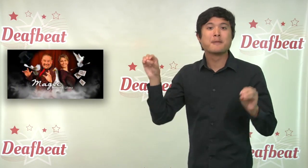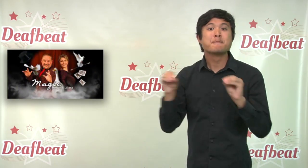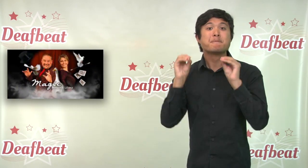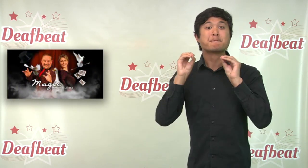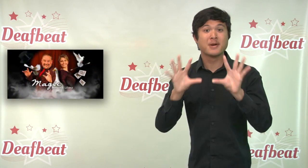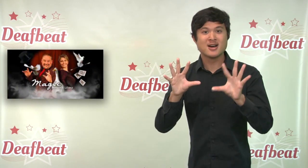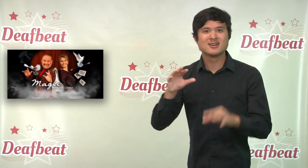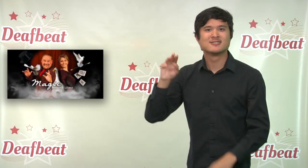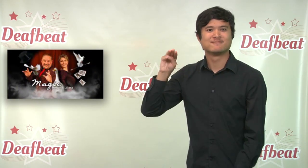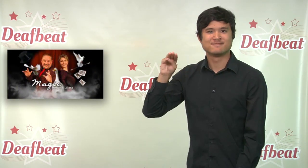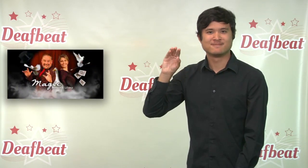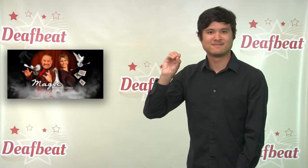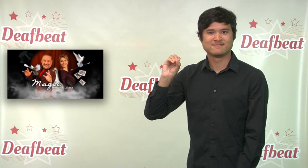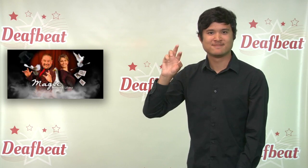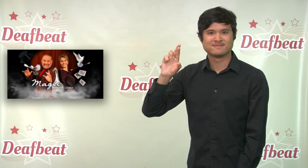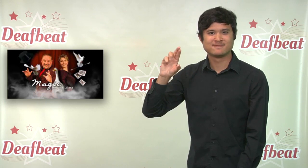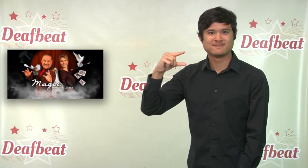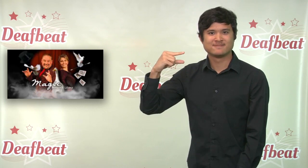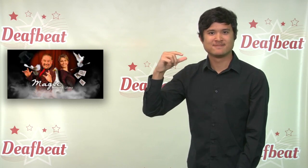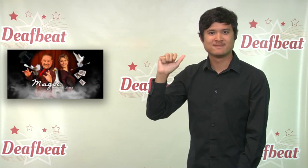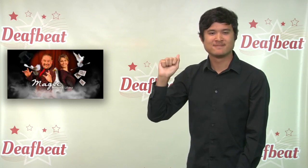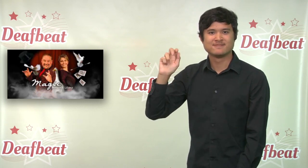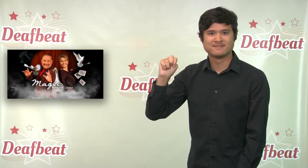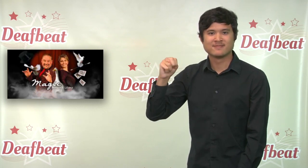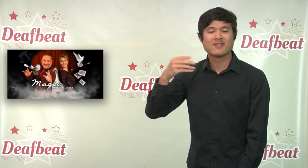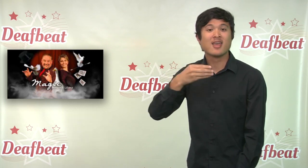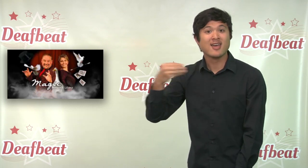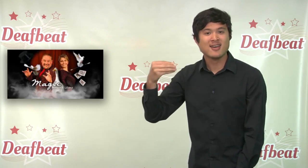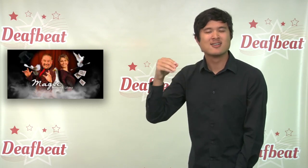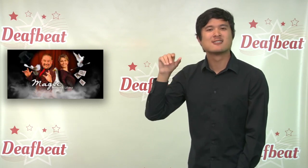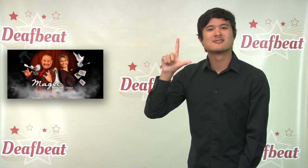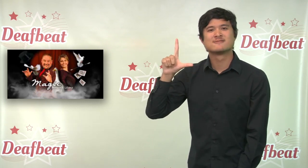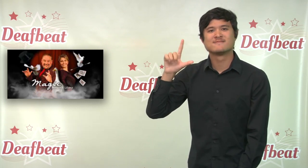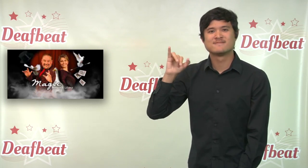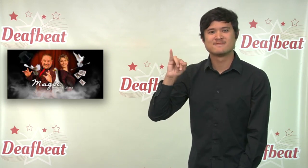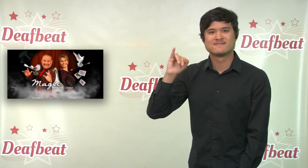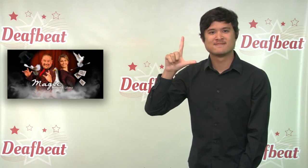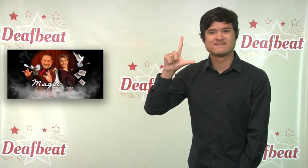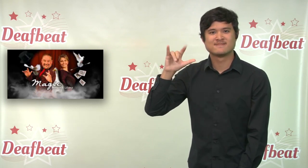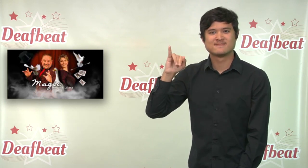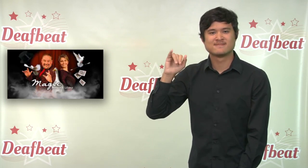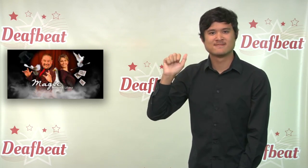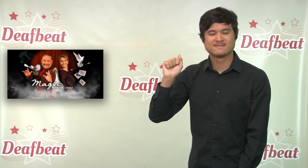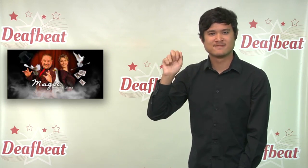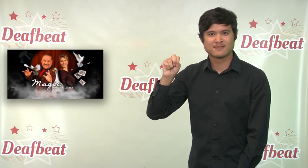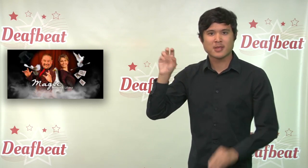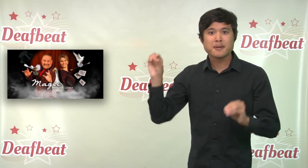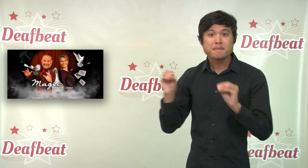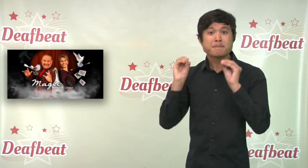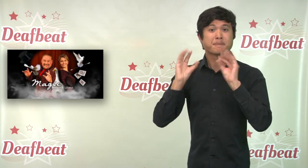the Magic Morgan and Lilian Magic Tour Company